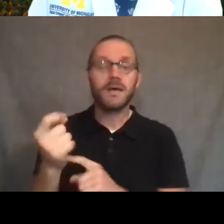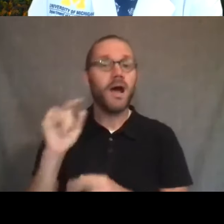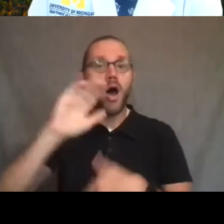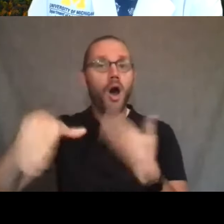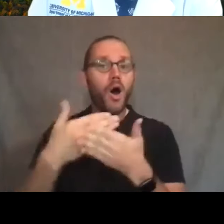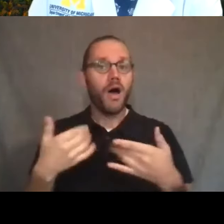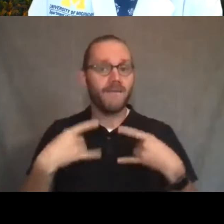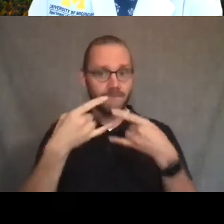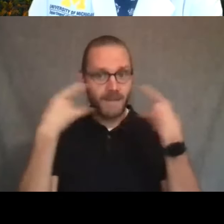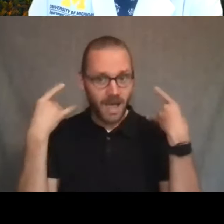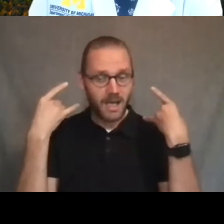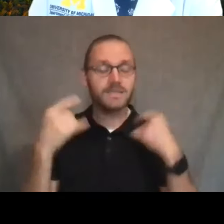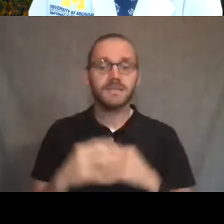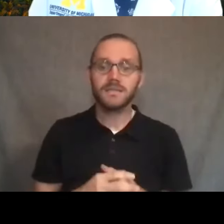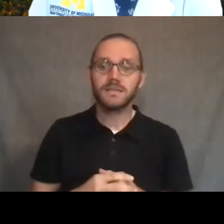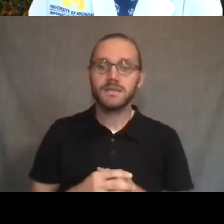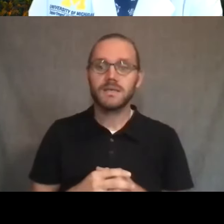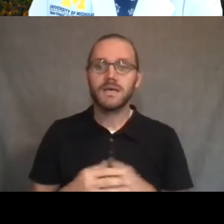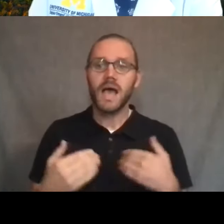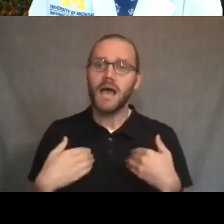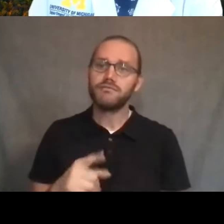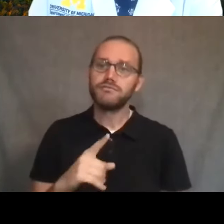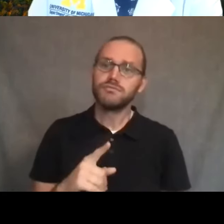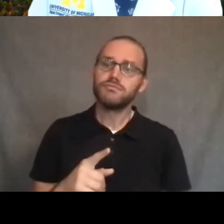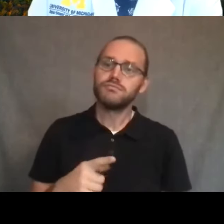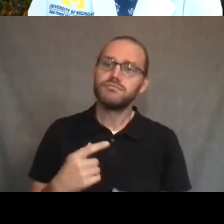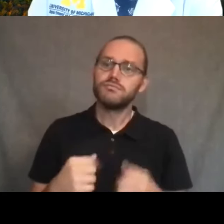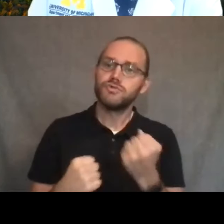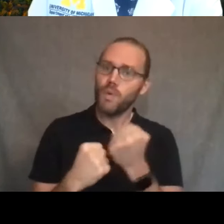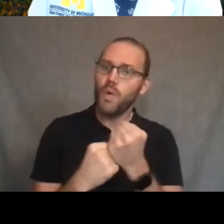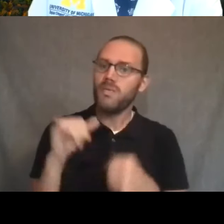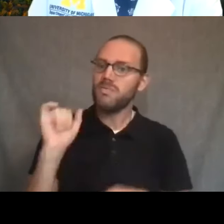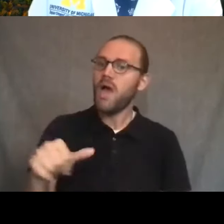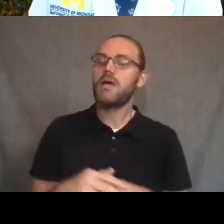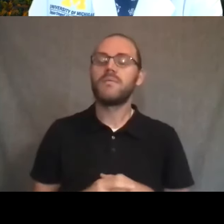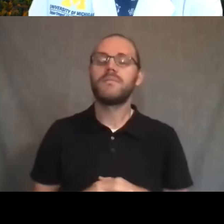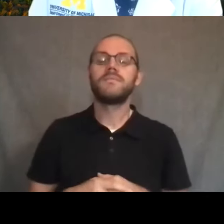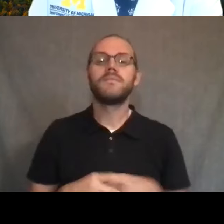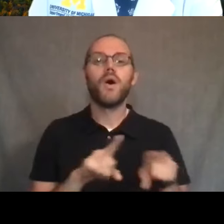you know, some reassurance. So we also this week received some new guidance